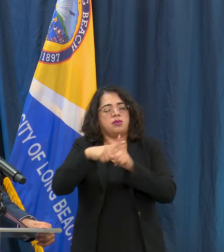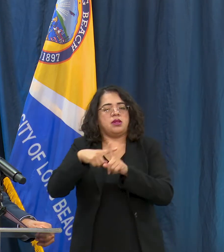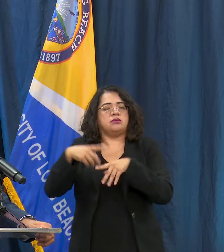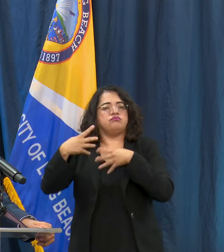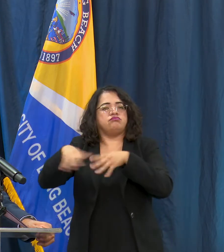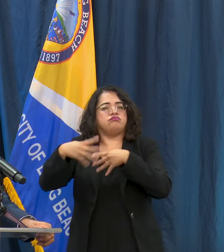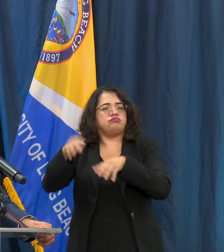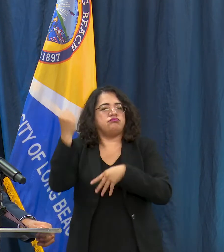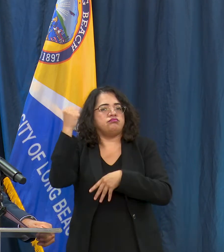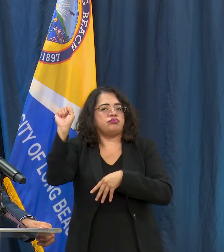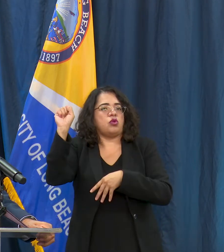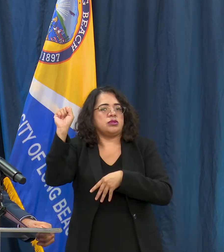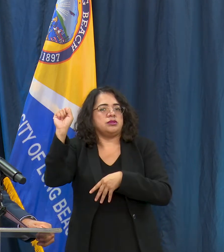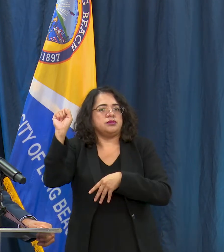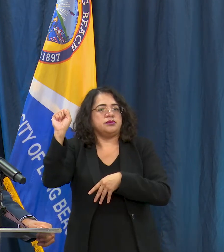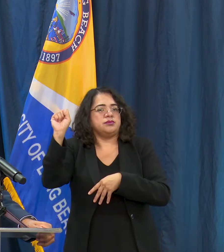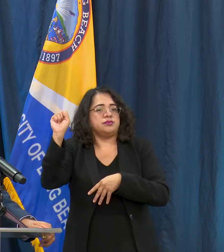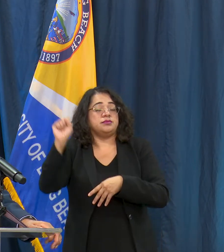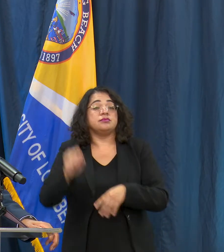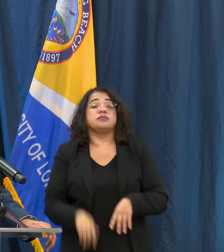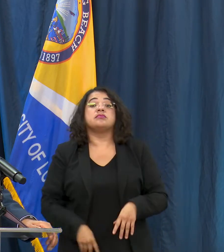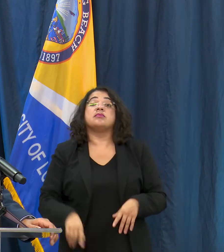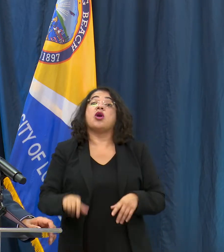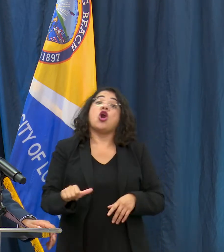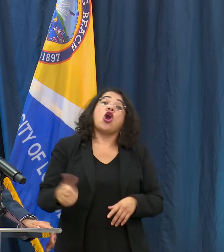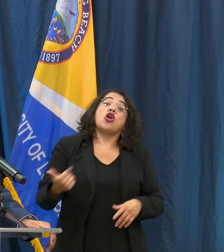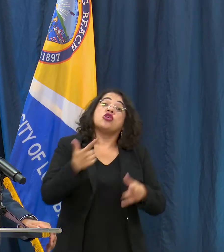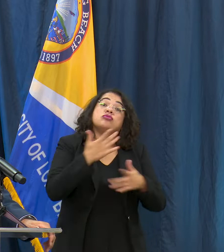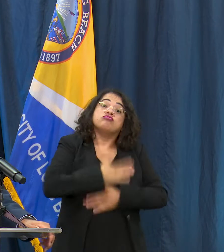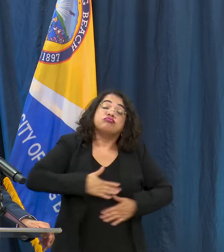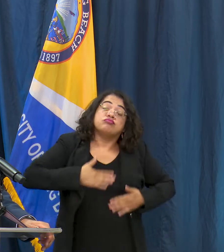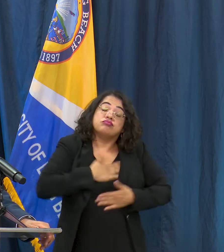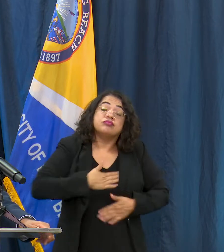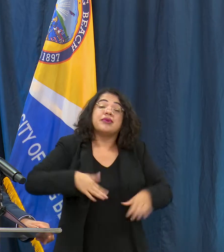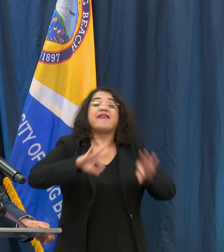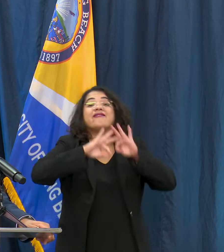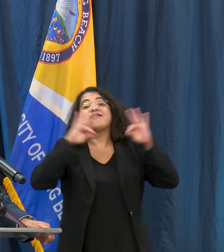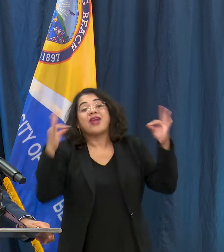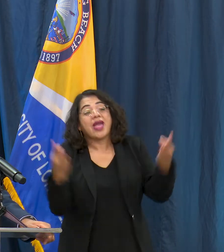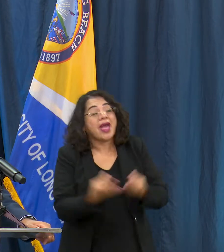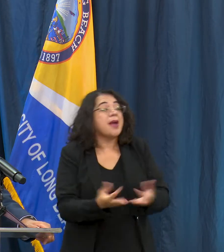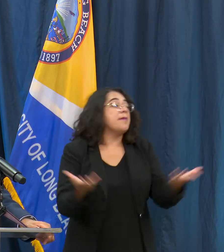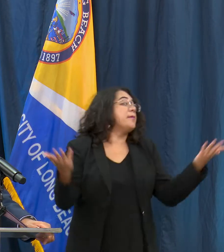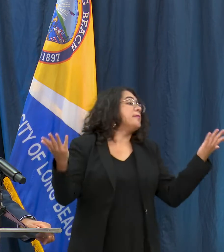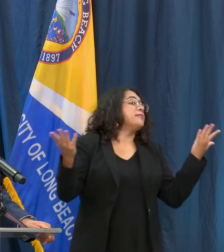but the state does not allow any other types of gatherings or large